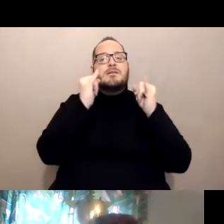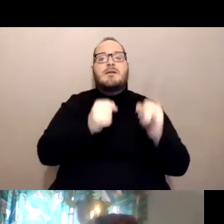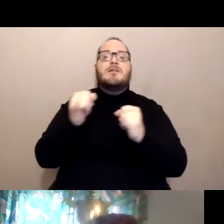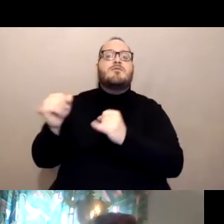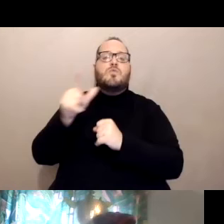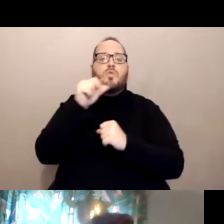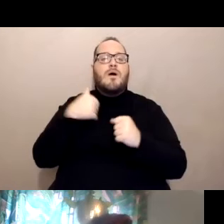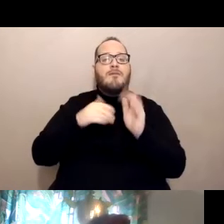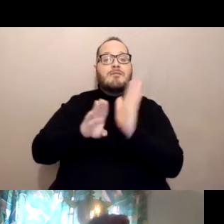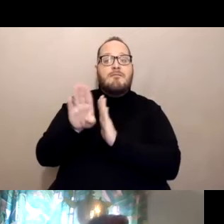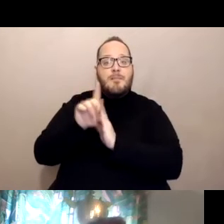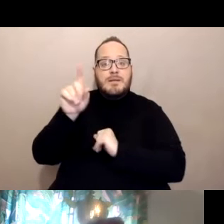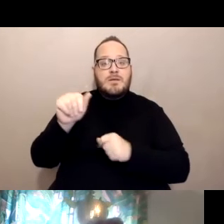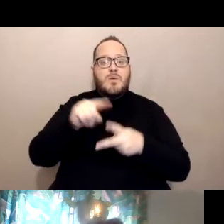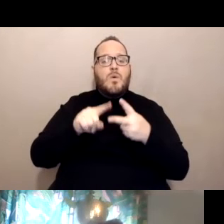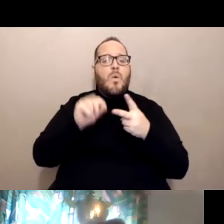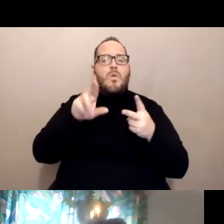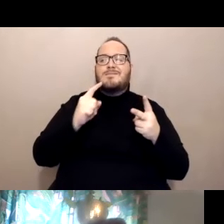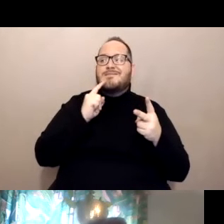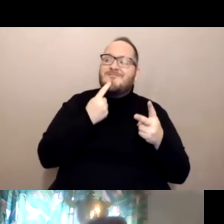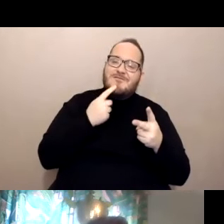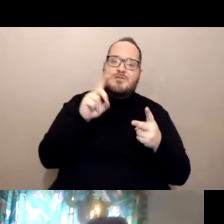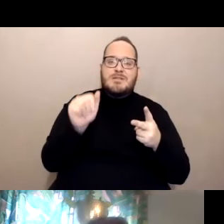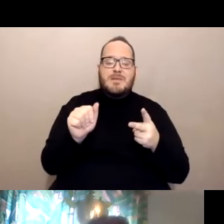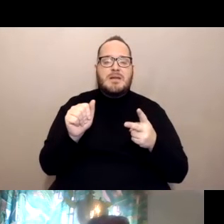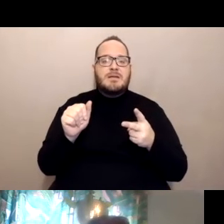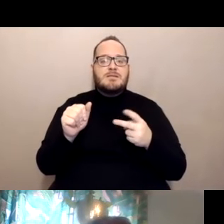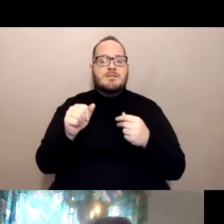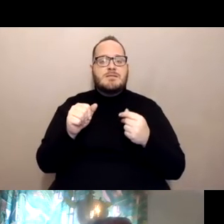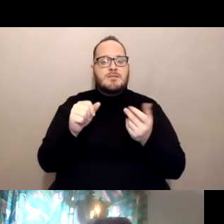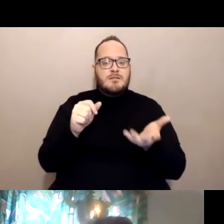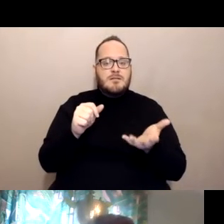or severe disabilities were saying that they were basically being asked to verify